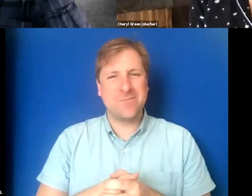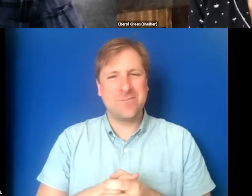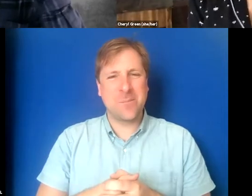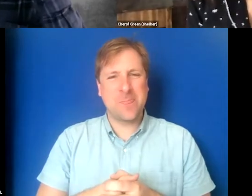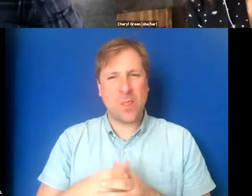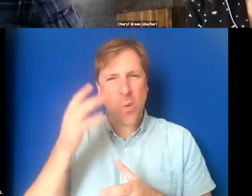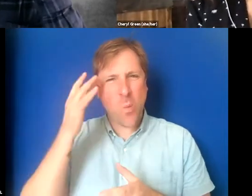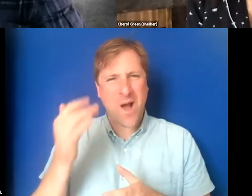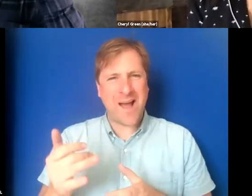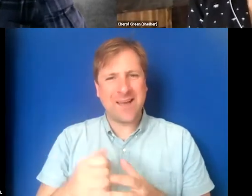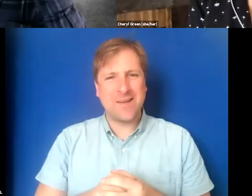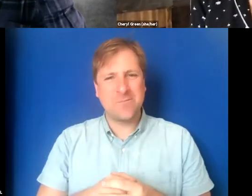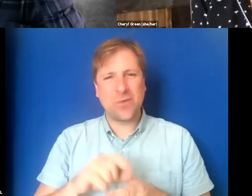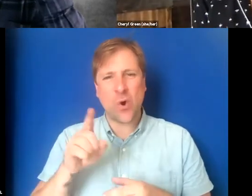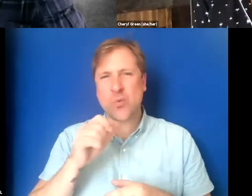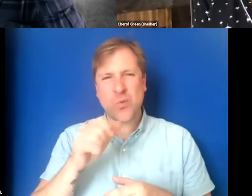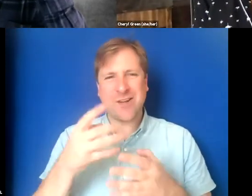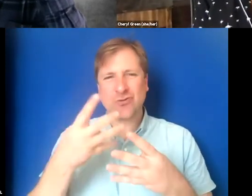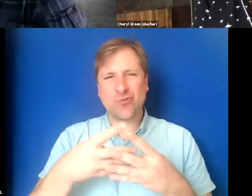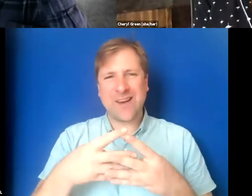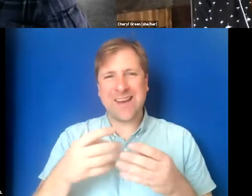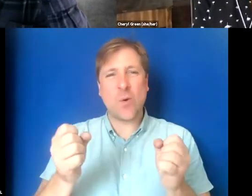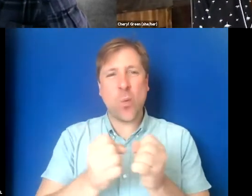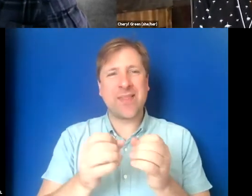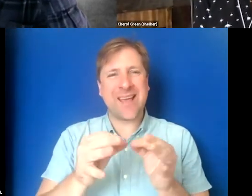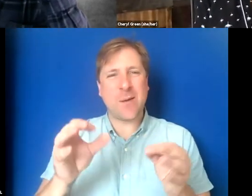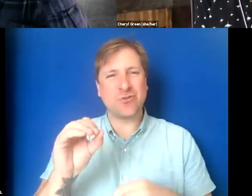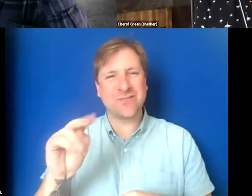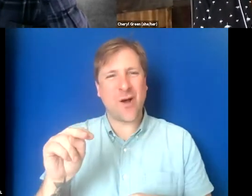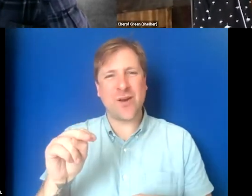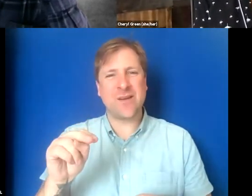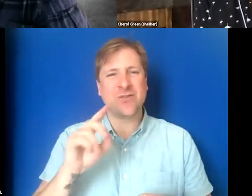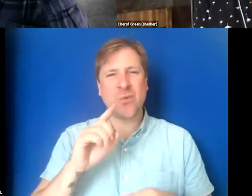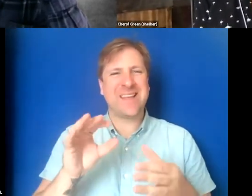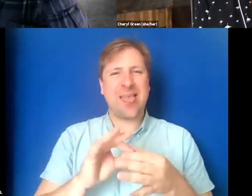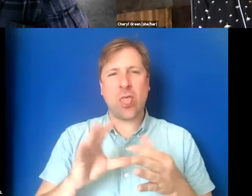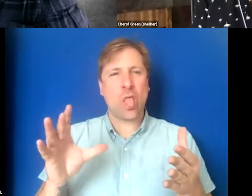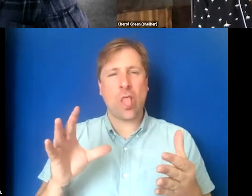Why are you not screening it with the captions on? So there's a disconnect.